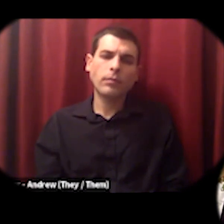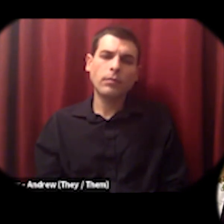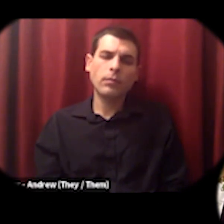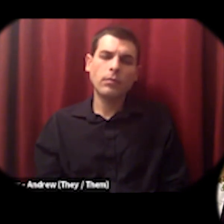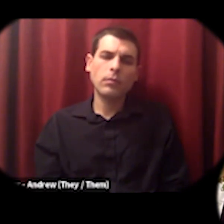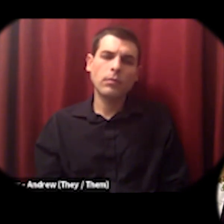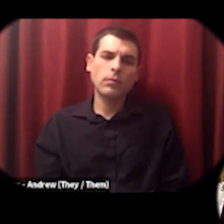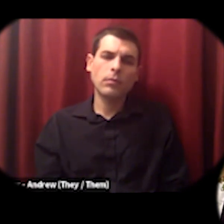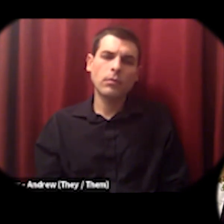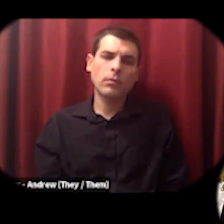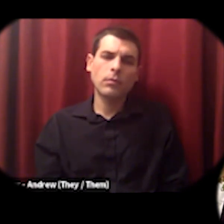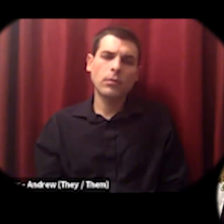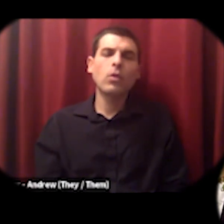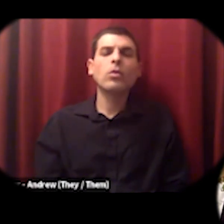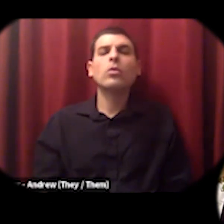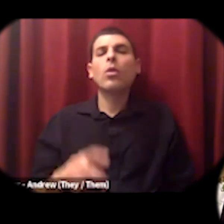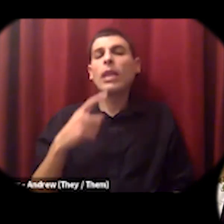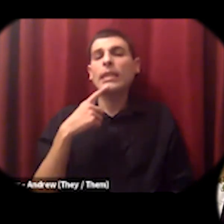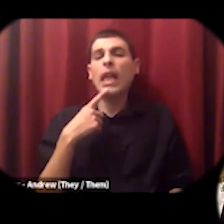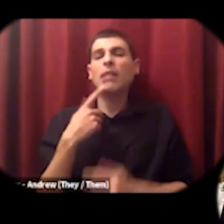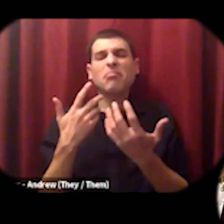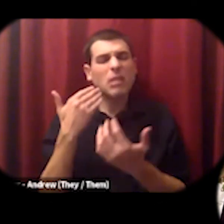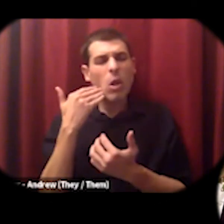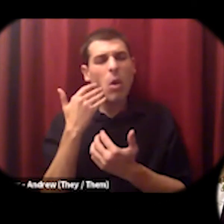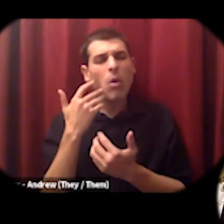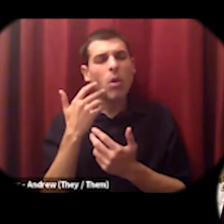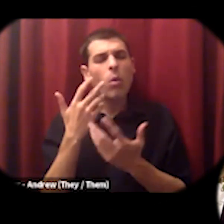but we're going to try to get you a five percent return on your investment every year